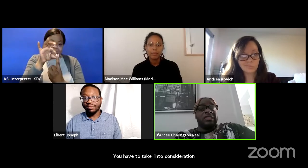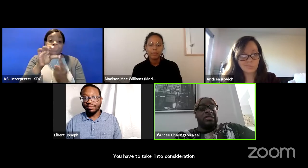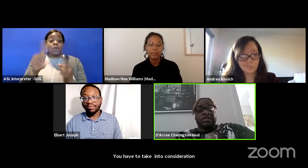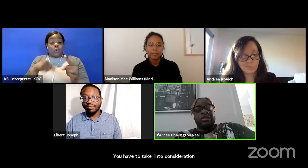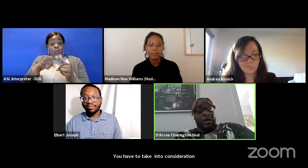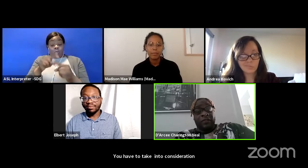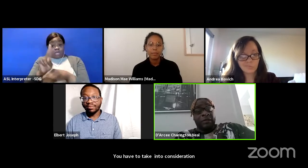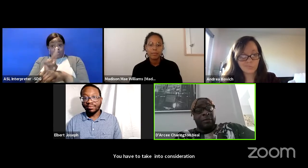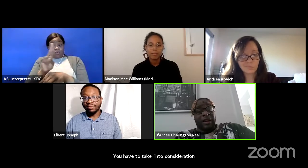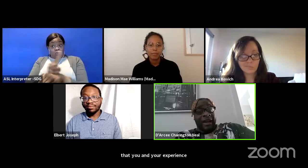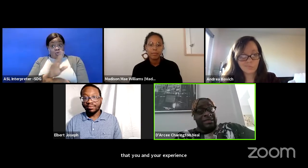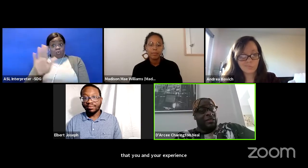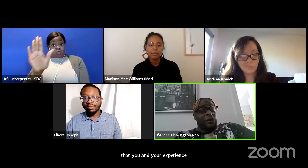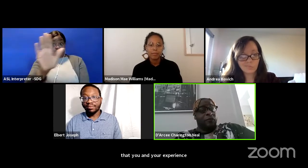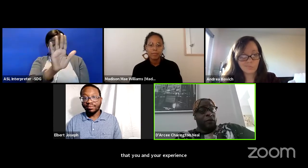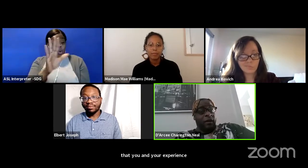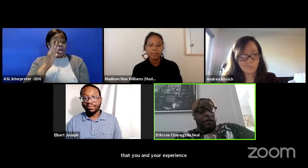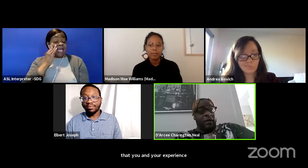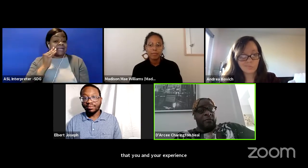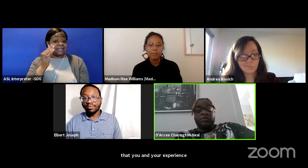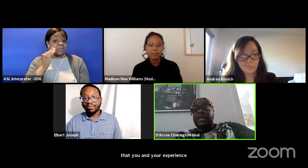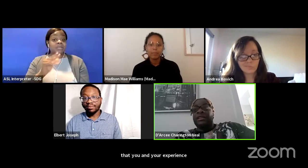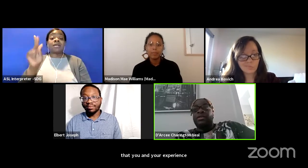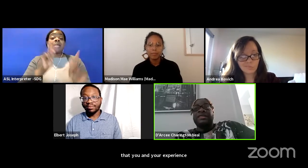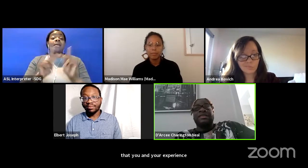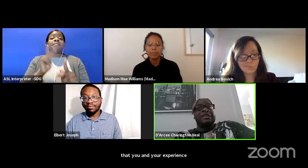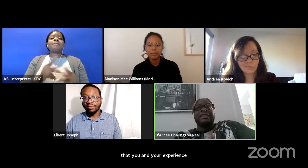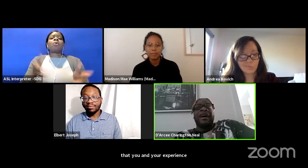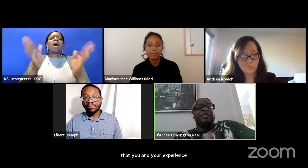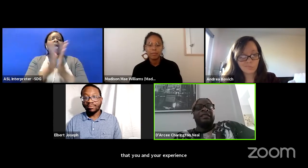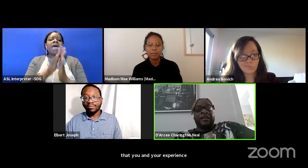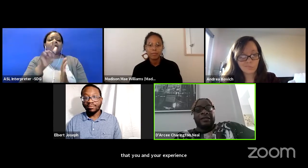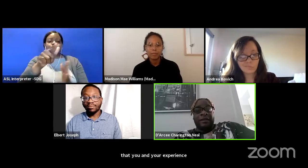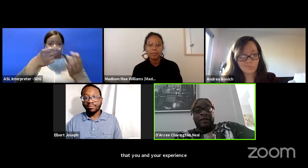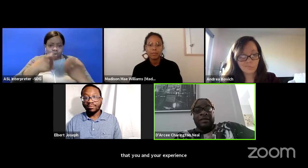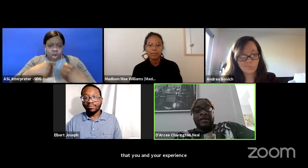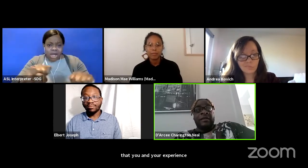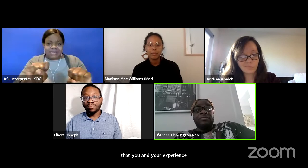in conjunction to whatever people are asking you for it creates an entirely different experience